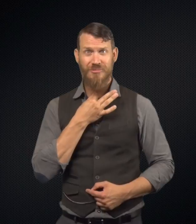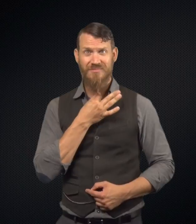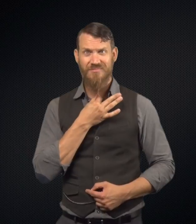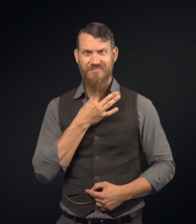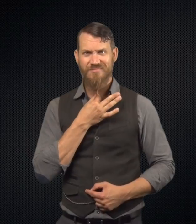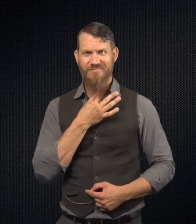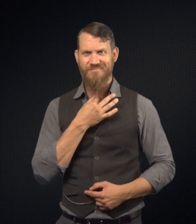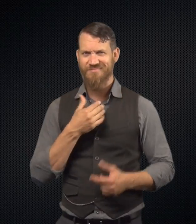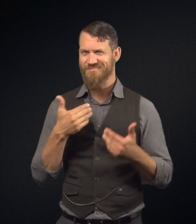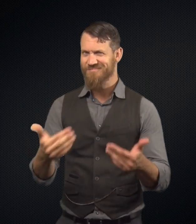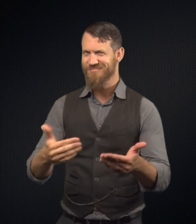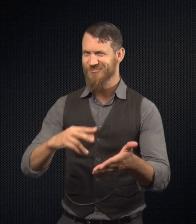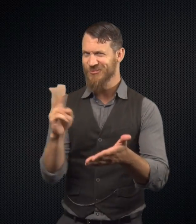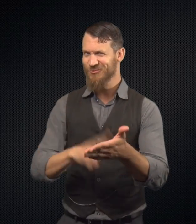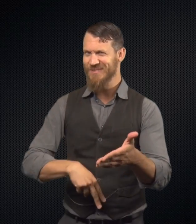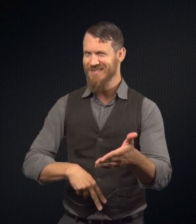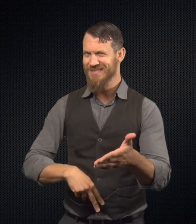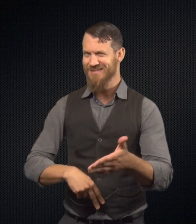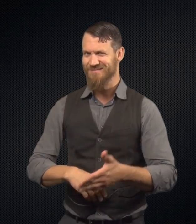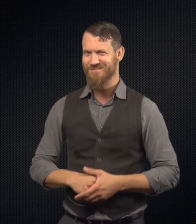Are you curious? Go ahead and read.